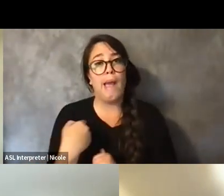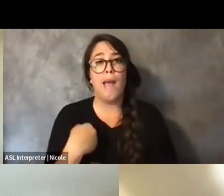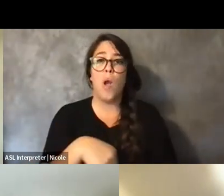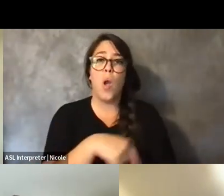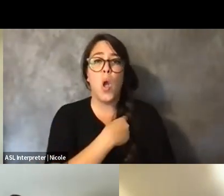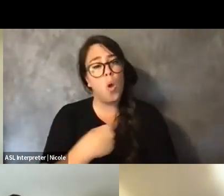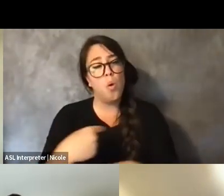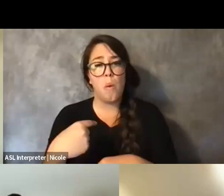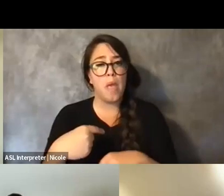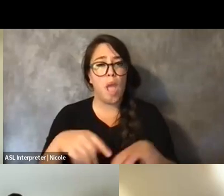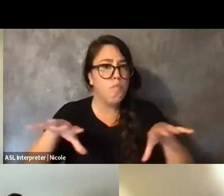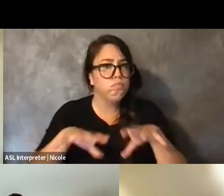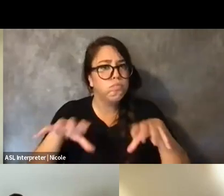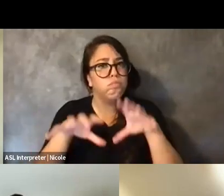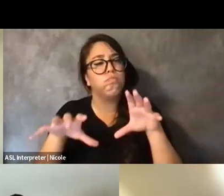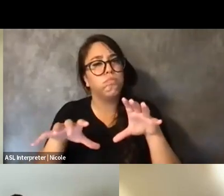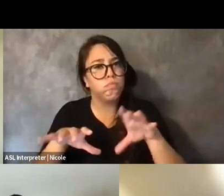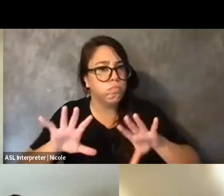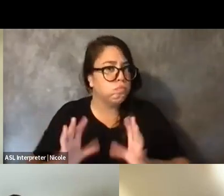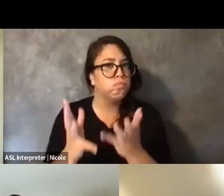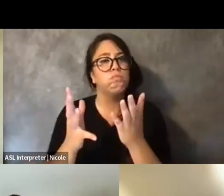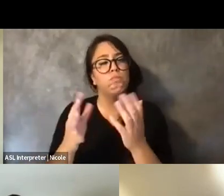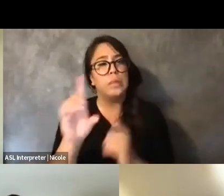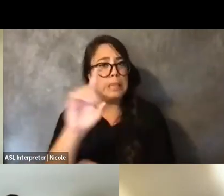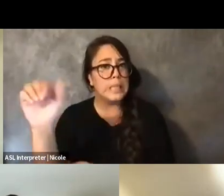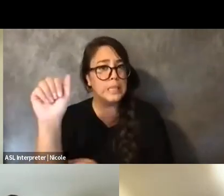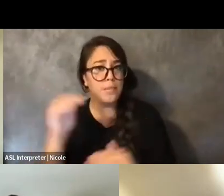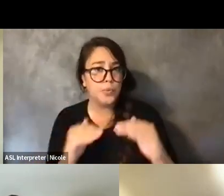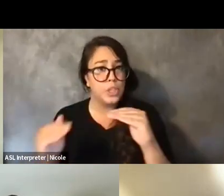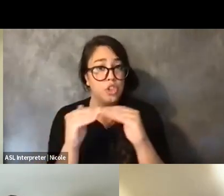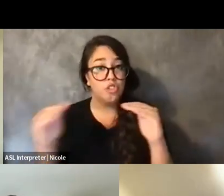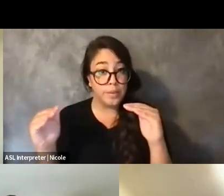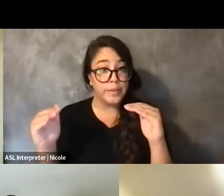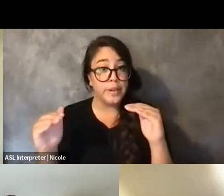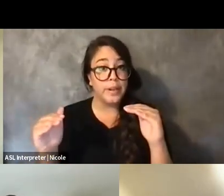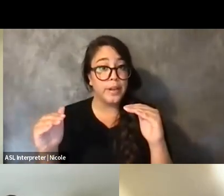in and of itself is not a monolith.